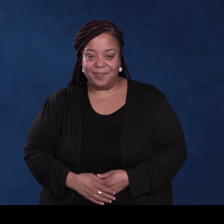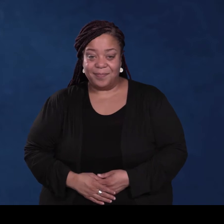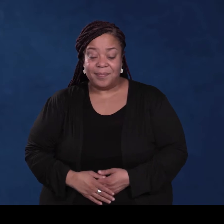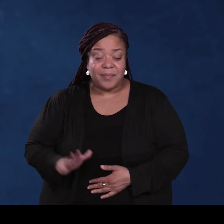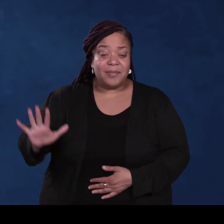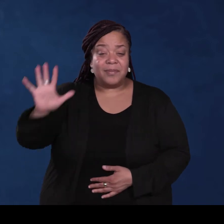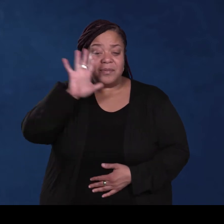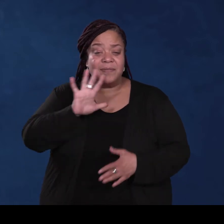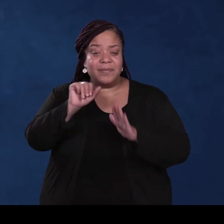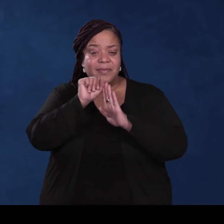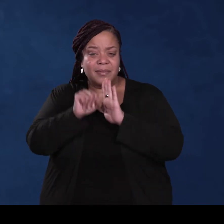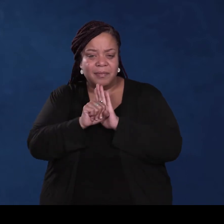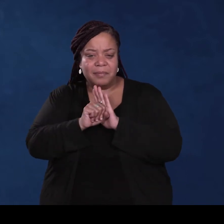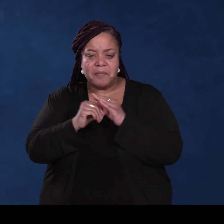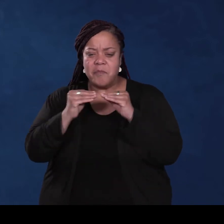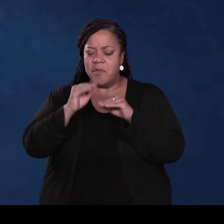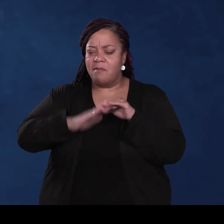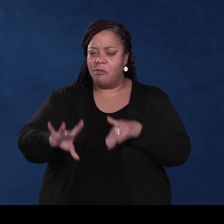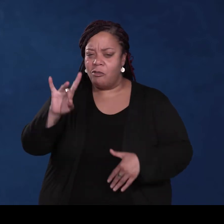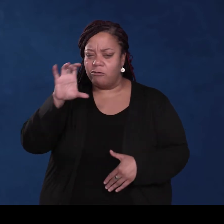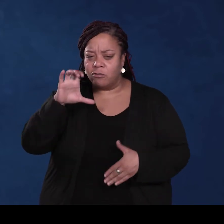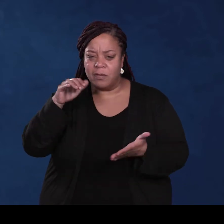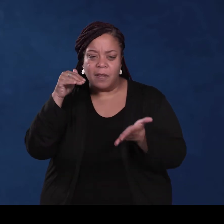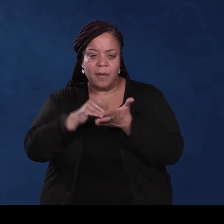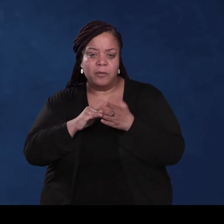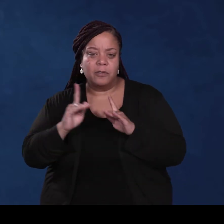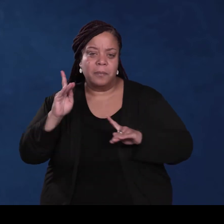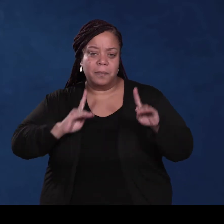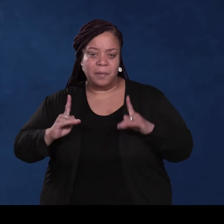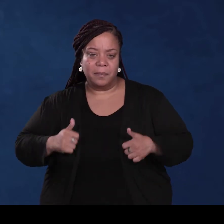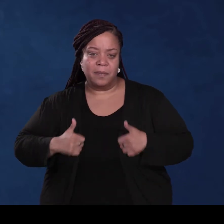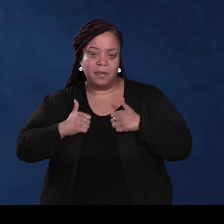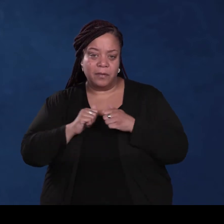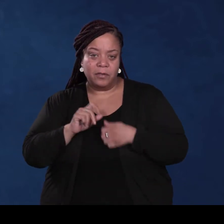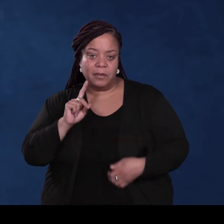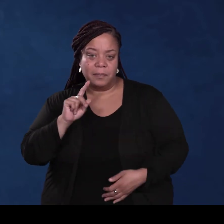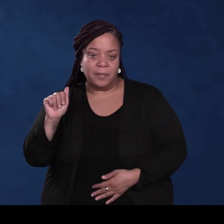Throughout the Commonwealth, more than 800,000 people live with disabilities, and due to